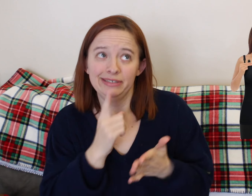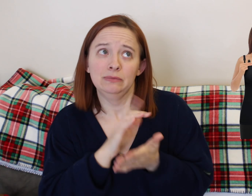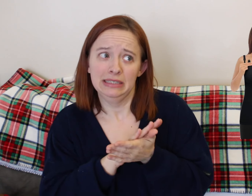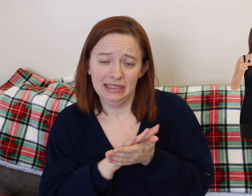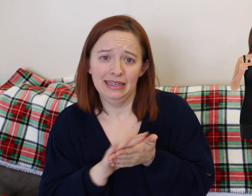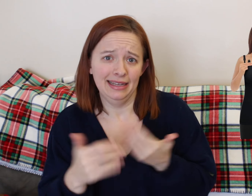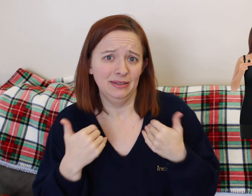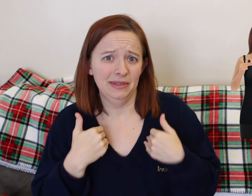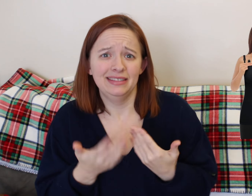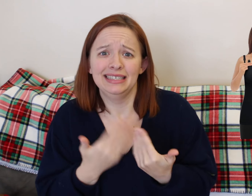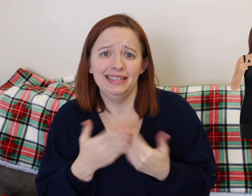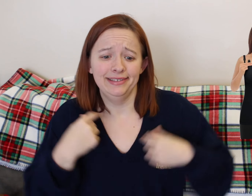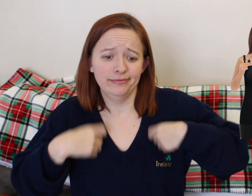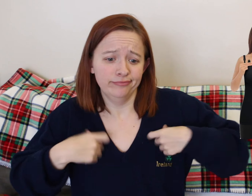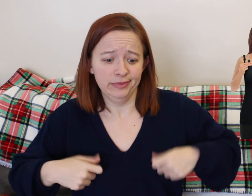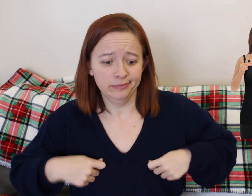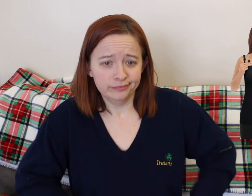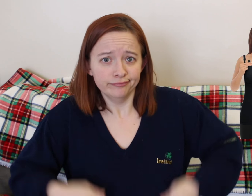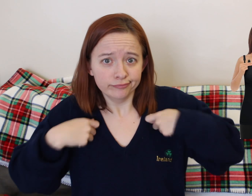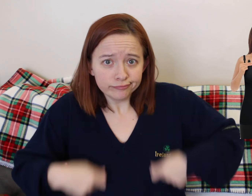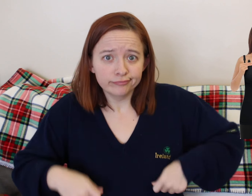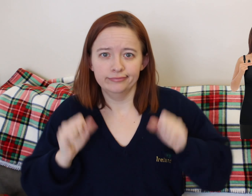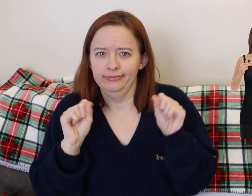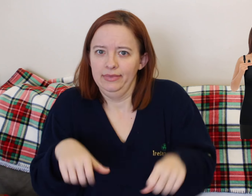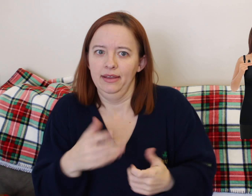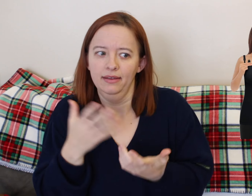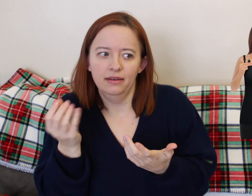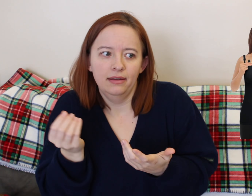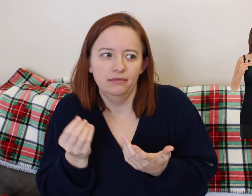Um, nursing tank tops or nursing bras, yes.